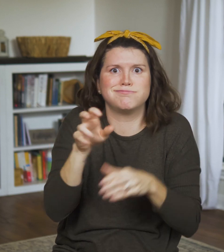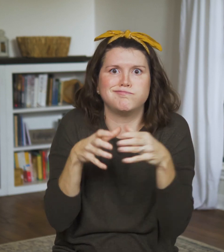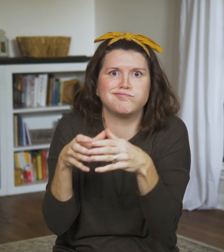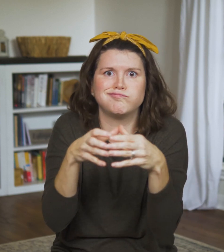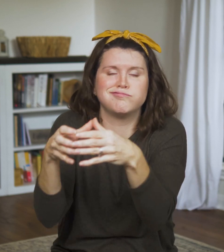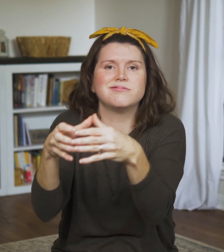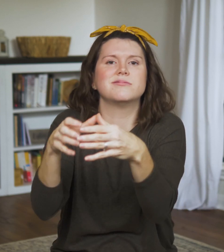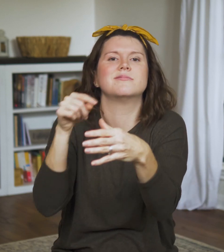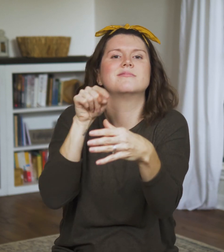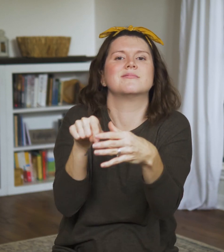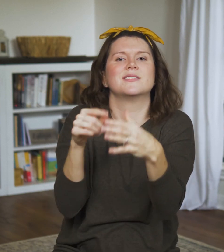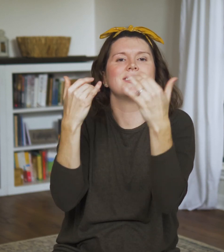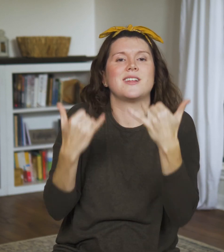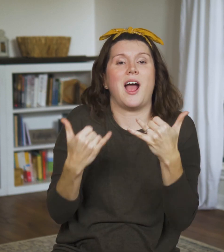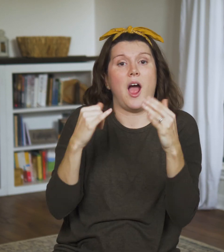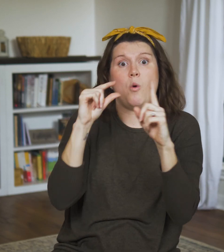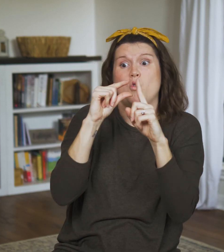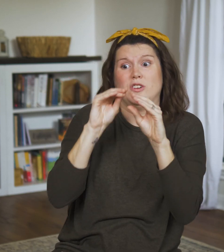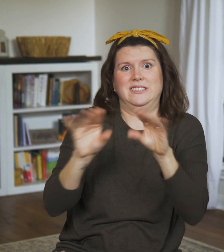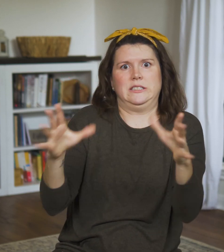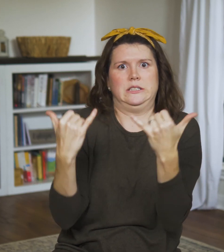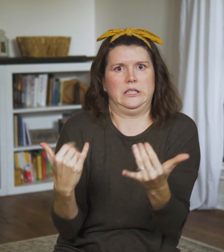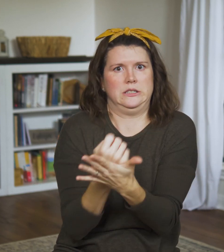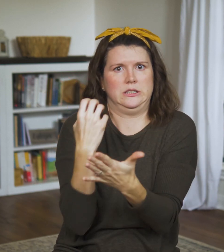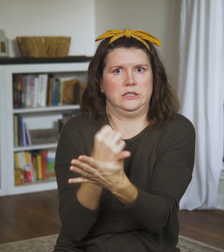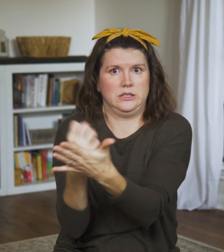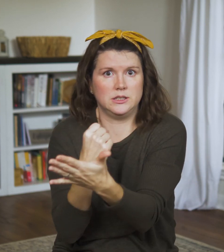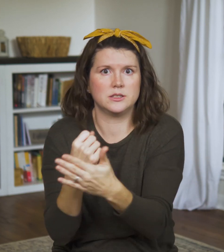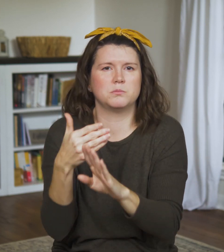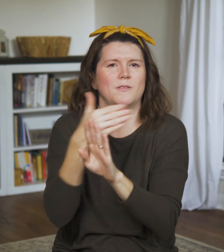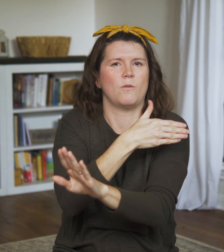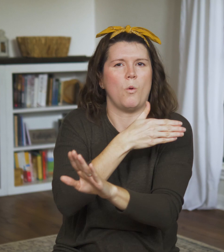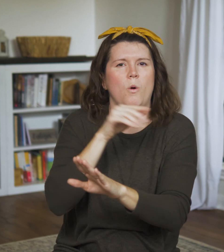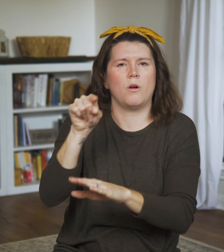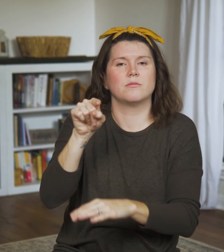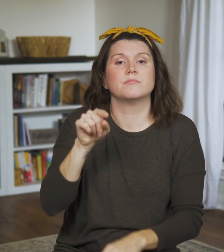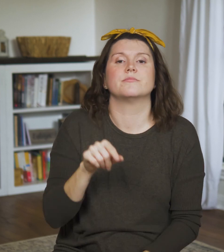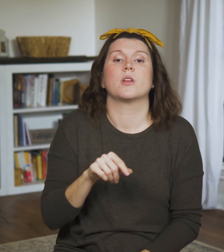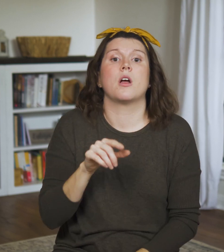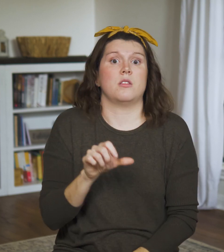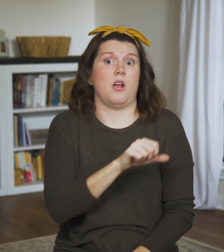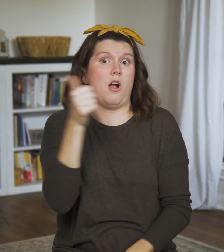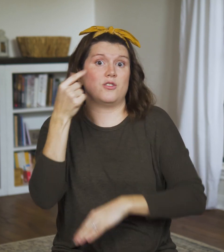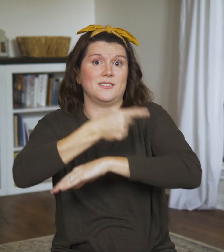so He’s getting the word out in advance.